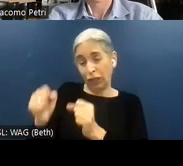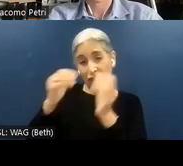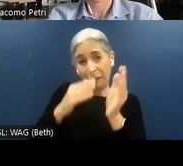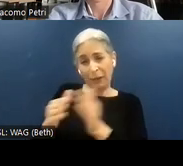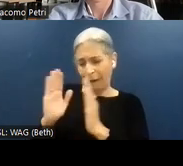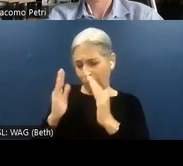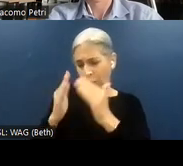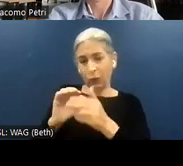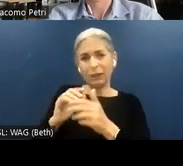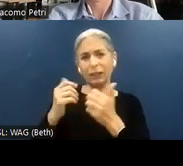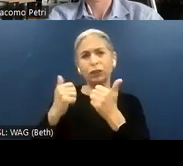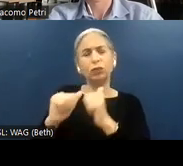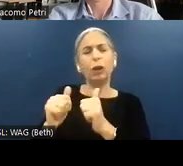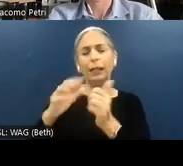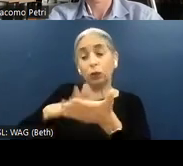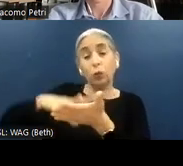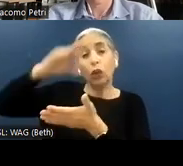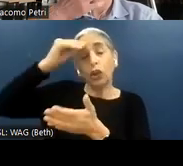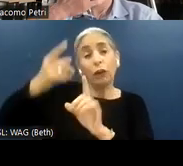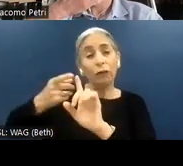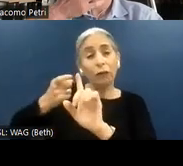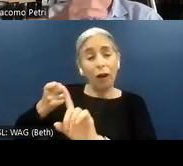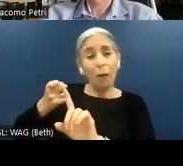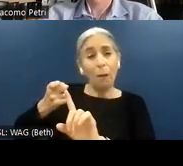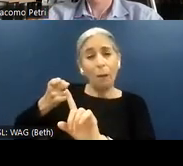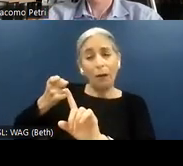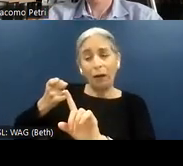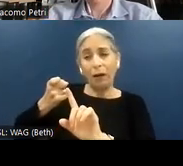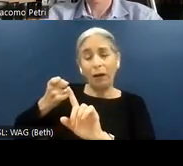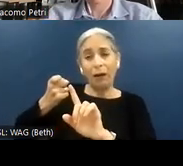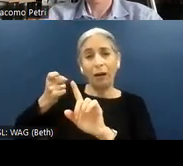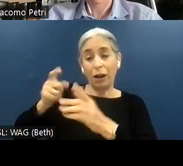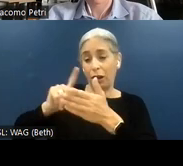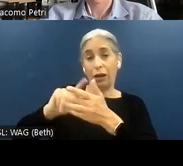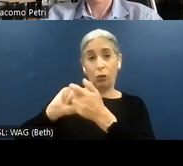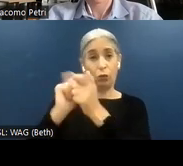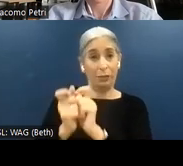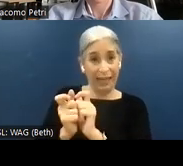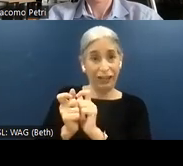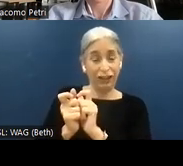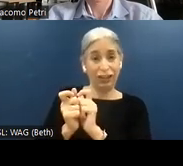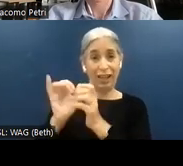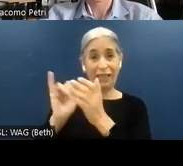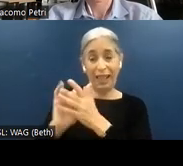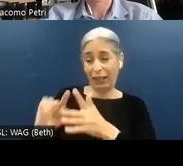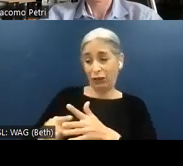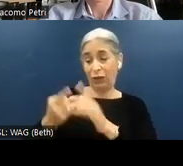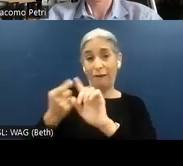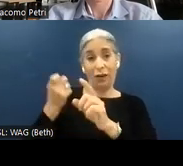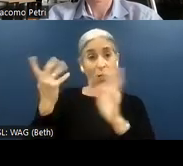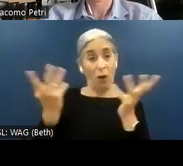trying to learn from an initial remediation. It can be originated by an audit. And try